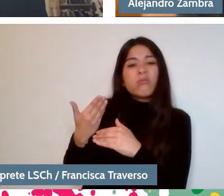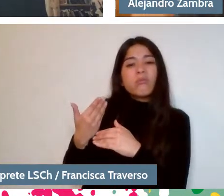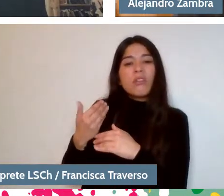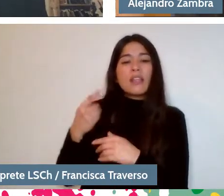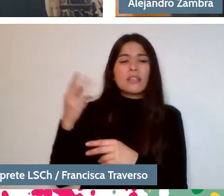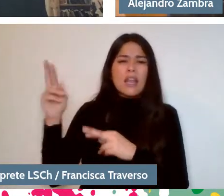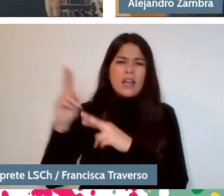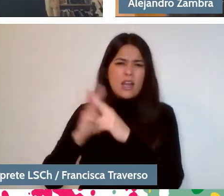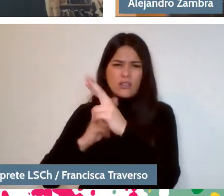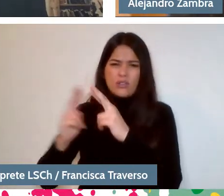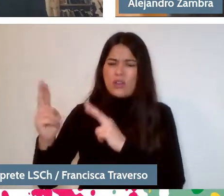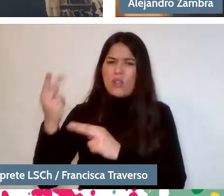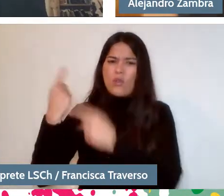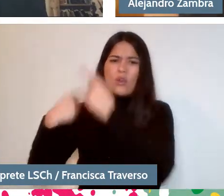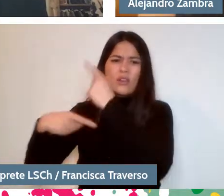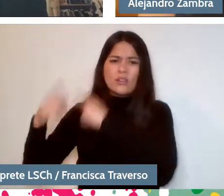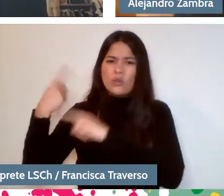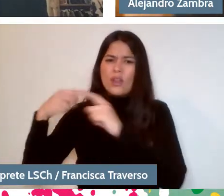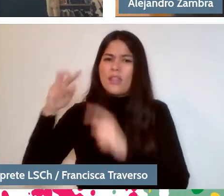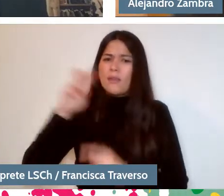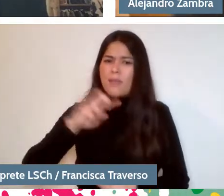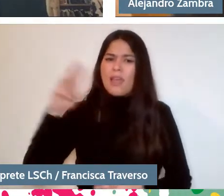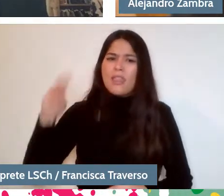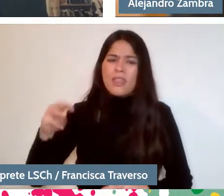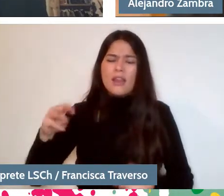different ways, admiringly or not.